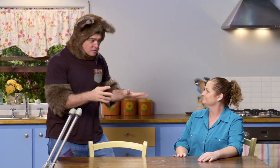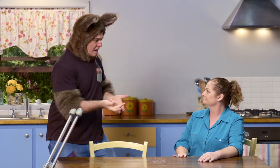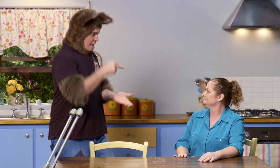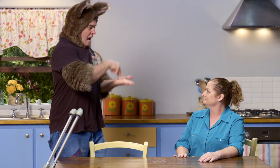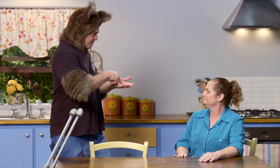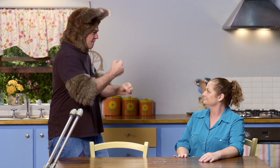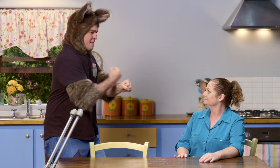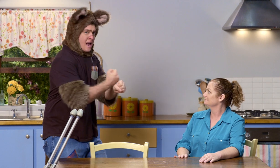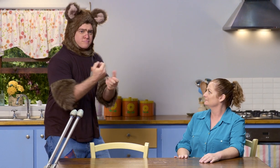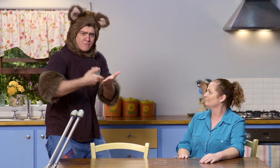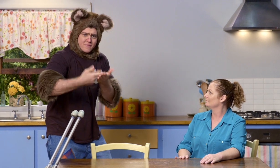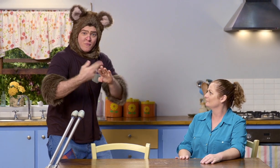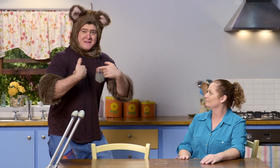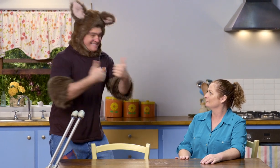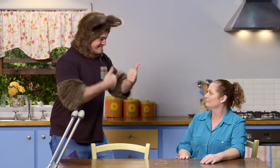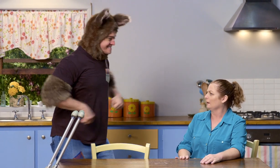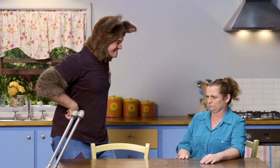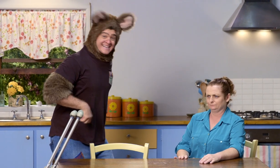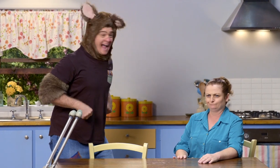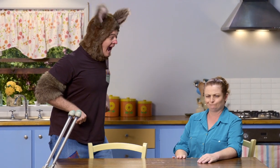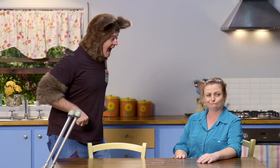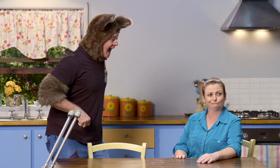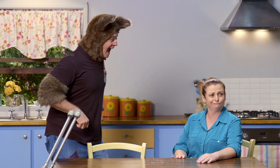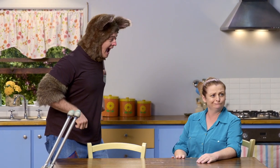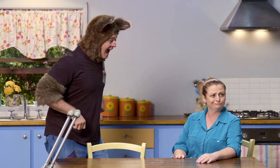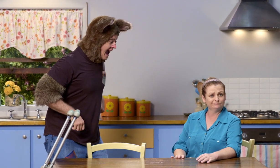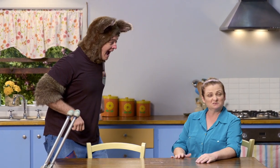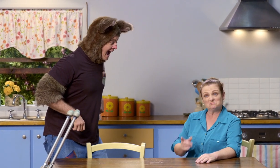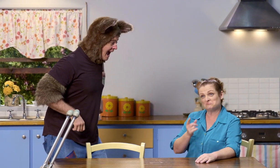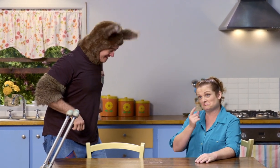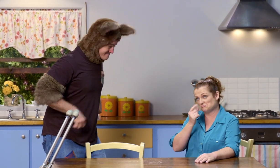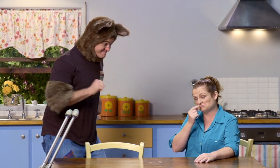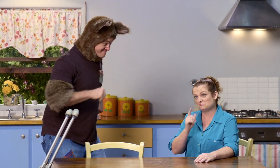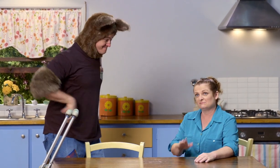Then you can go make me some breakfast. OK? Hmm. I could do that.